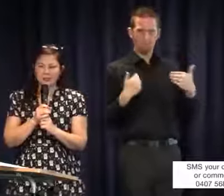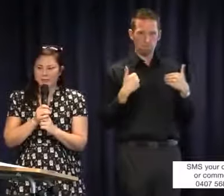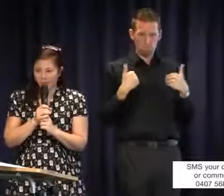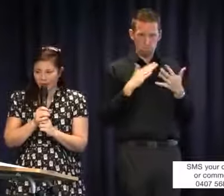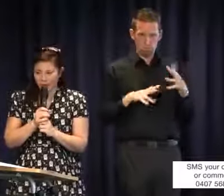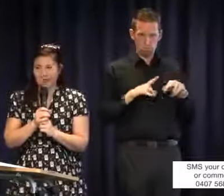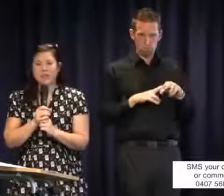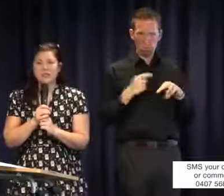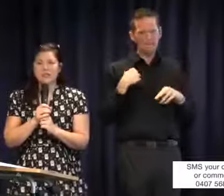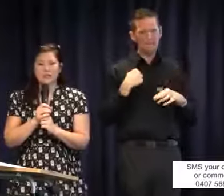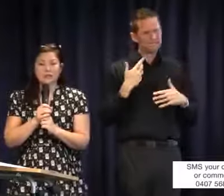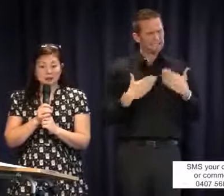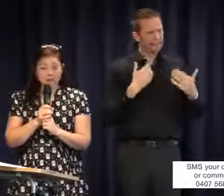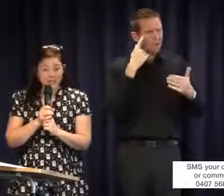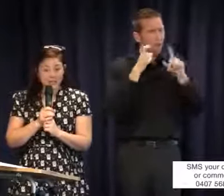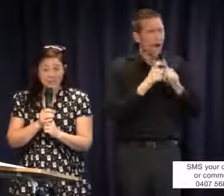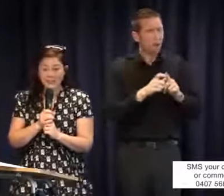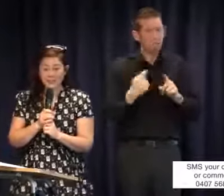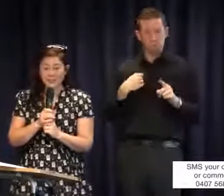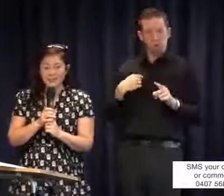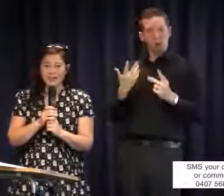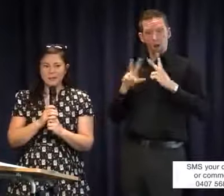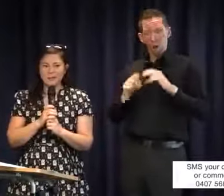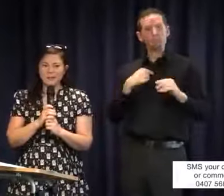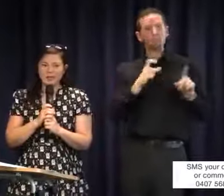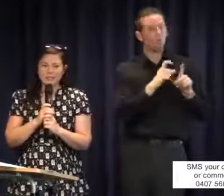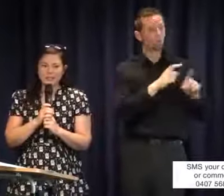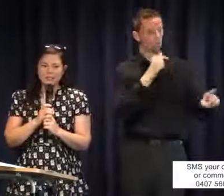a bit with in doing my own research after my daughter became deaf was that there is